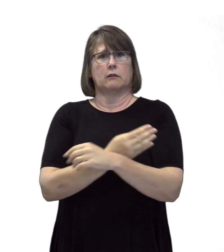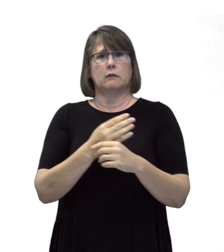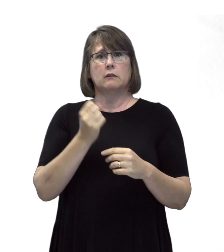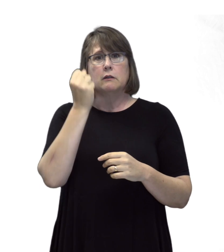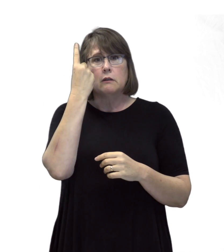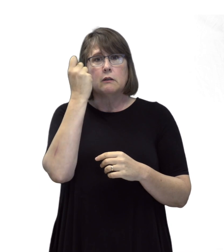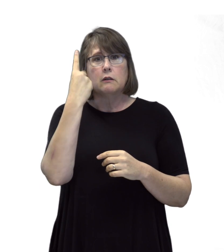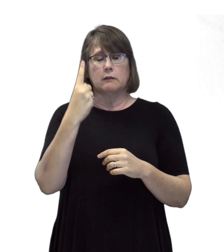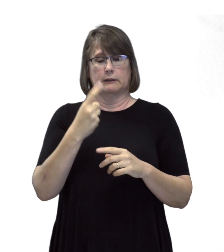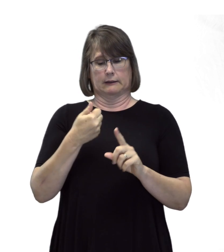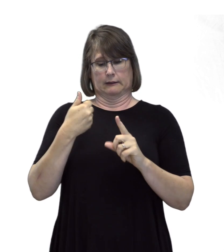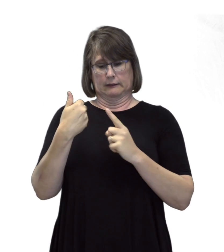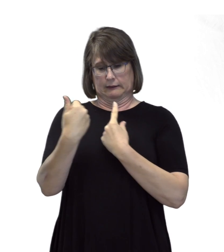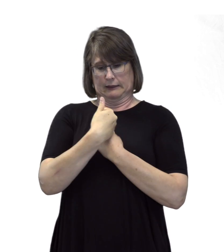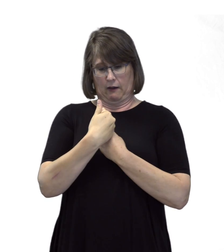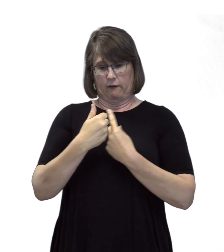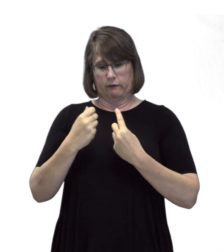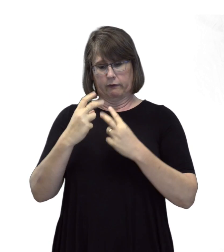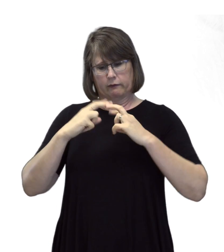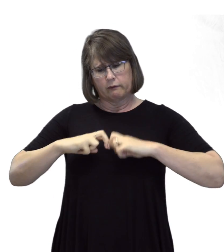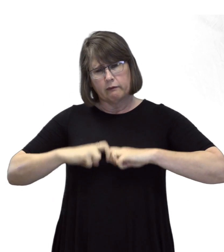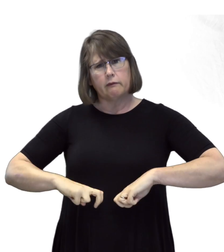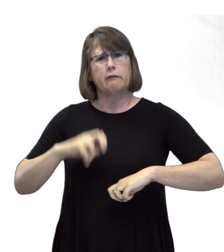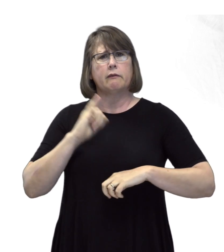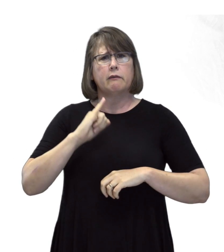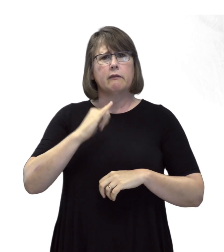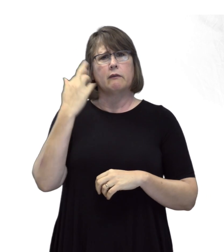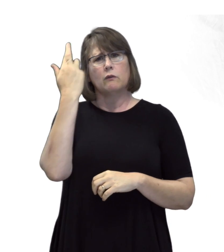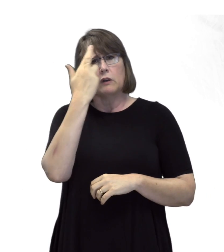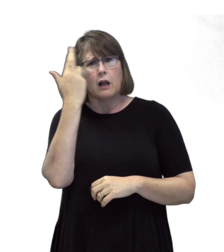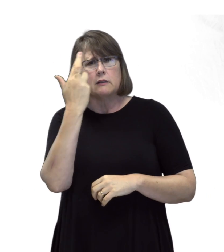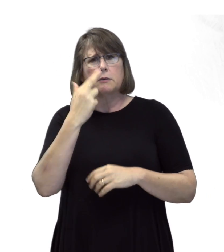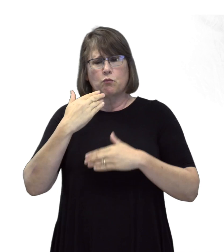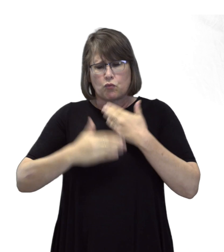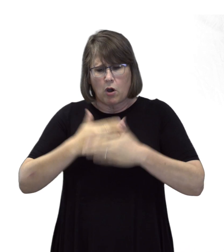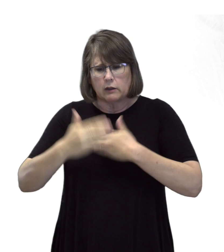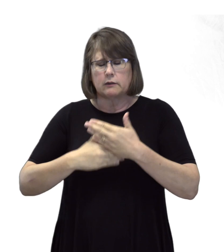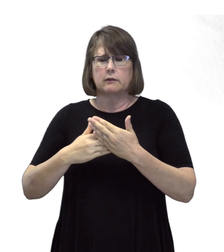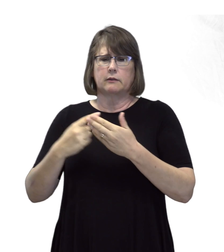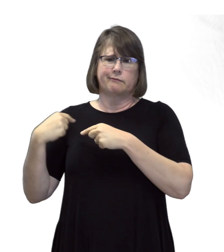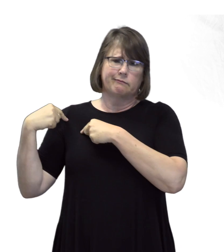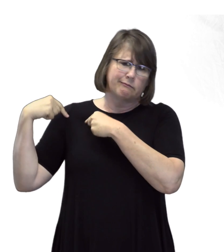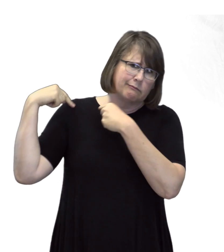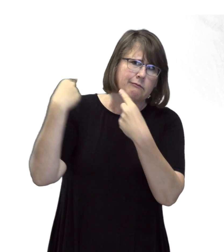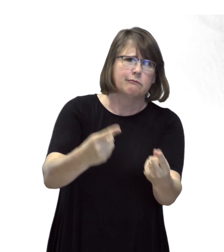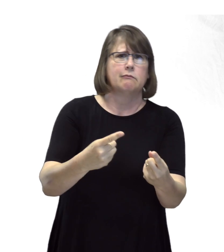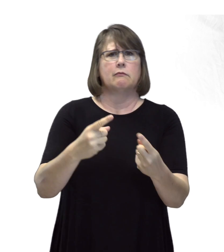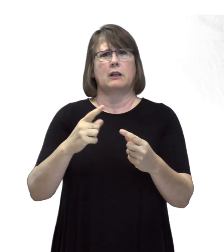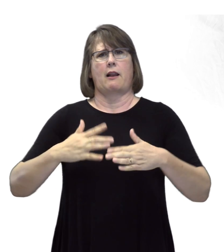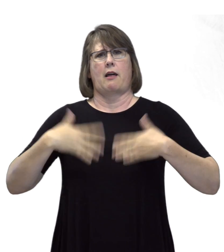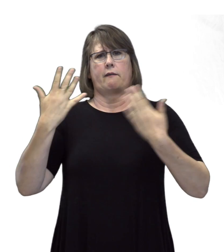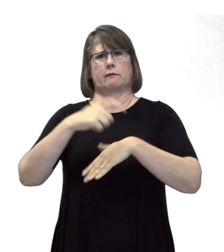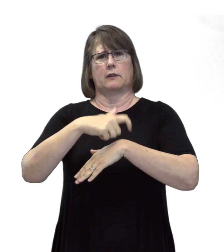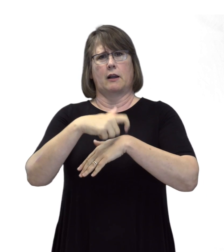However, self-realization is a process throughout lifetime.